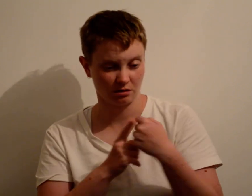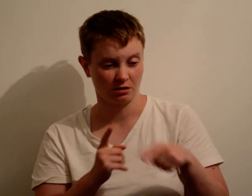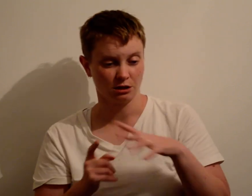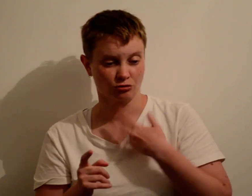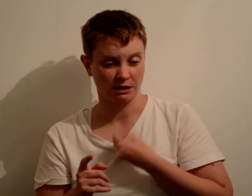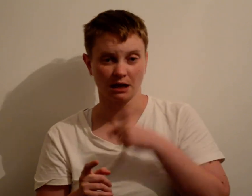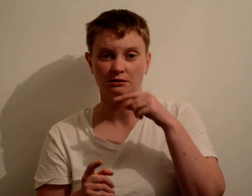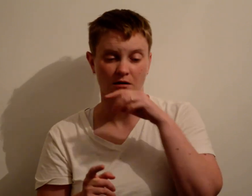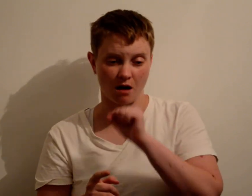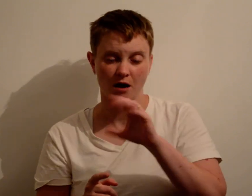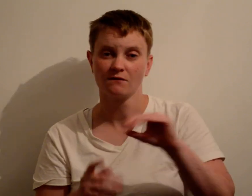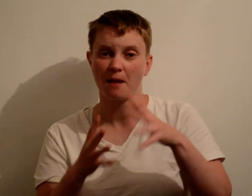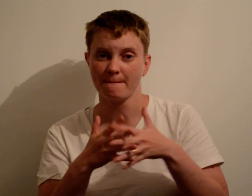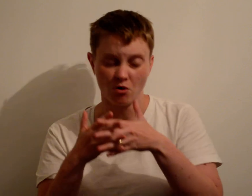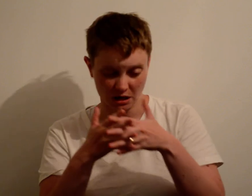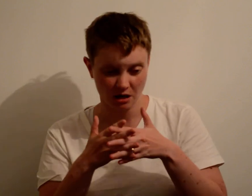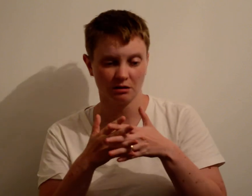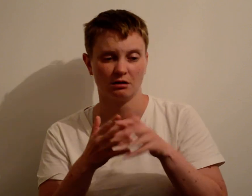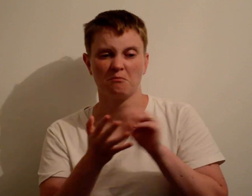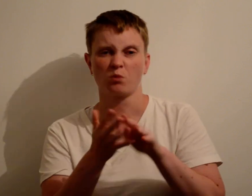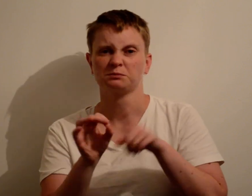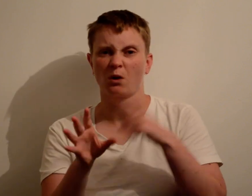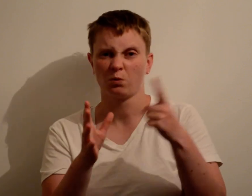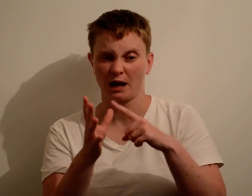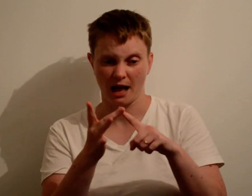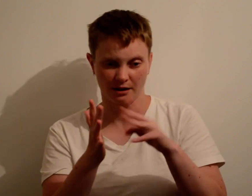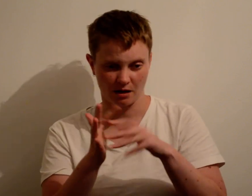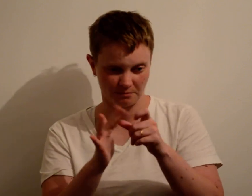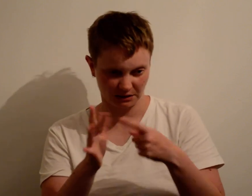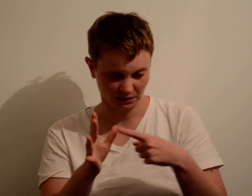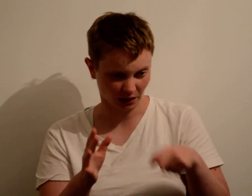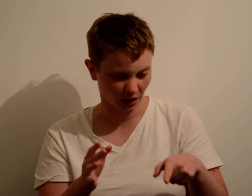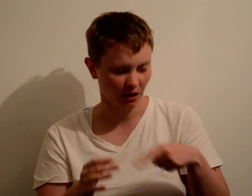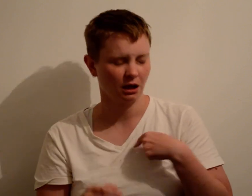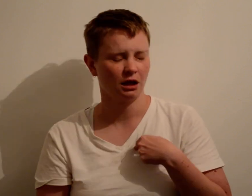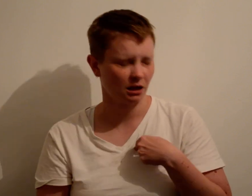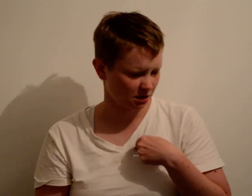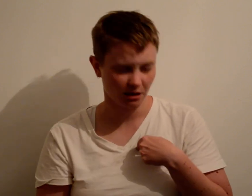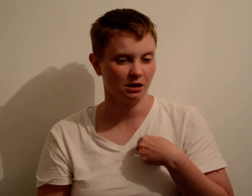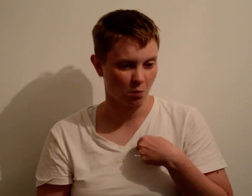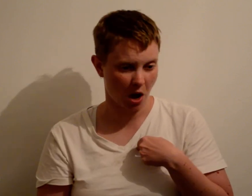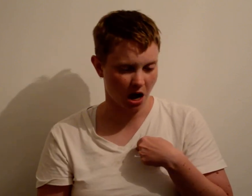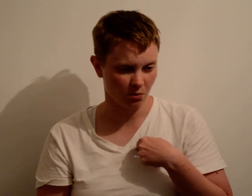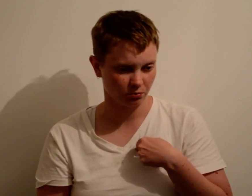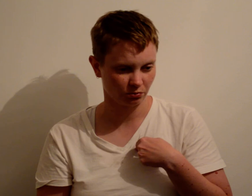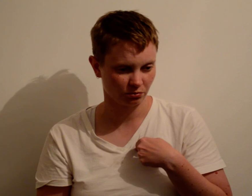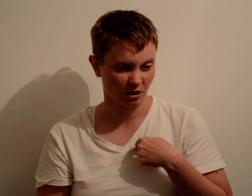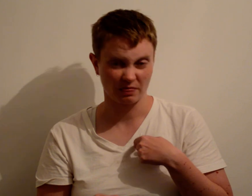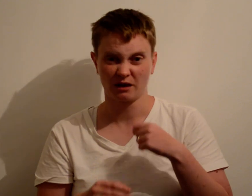the American Deaf transgender’s video blog, that was shared by Ai-Media It was huge shock and overwhelming for me